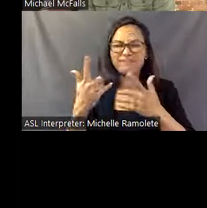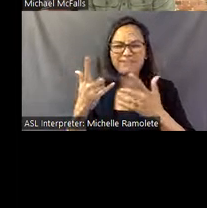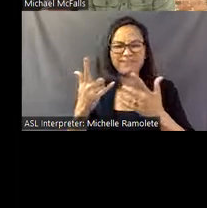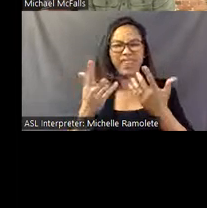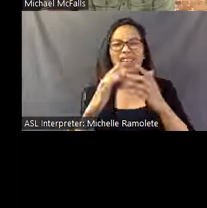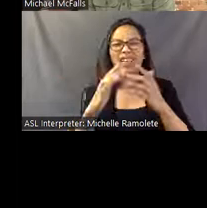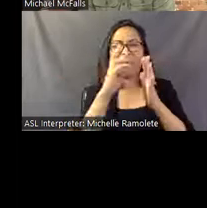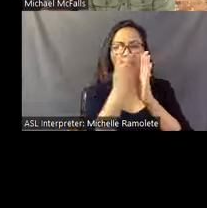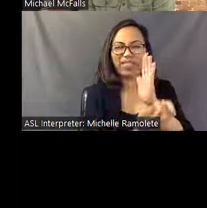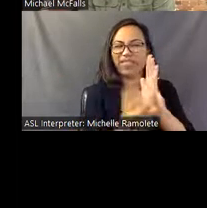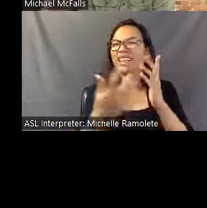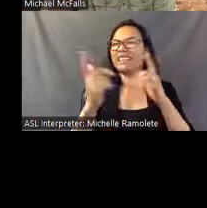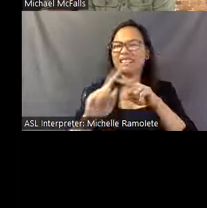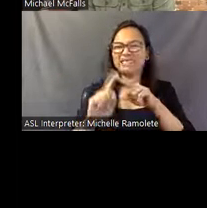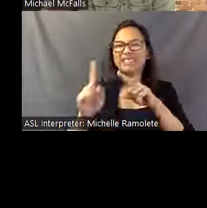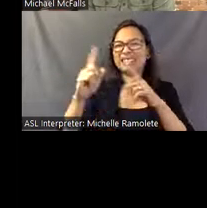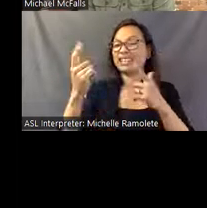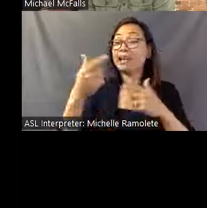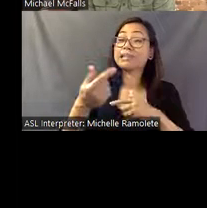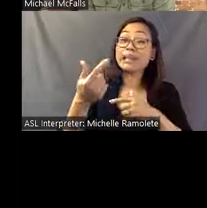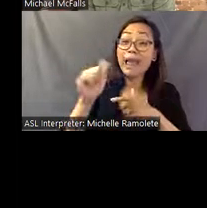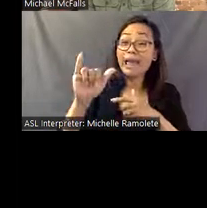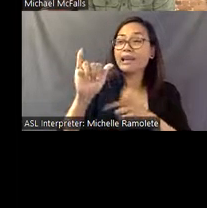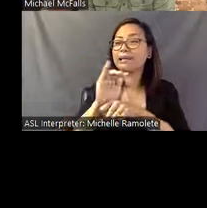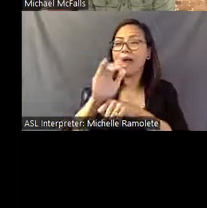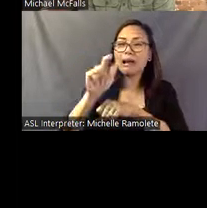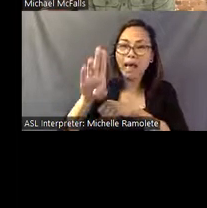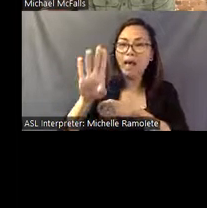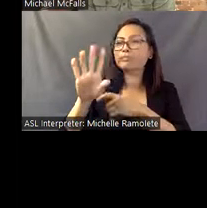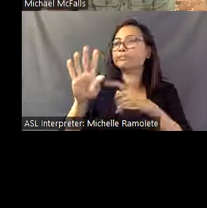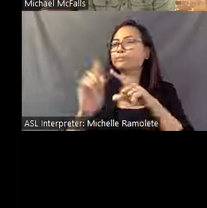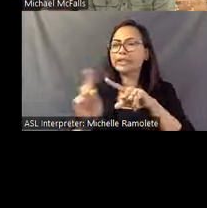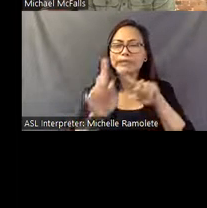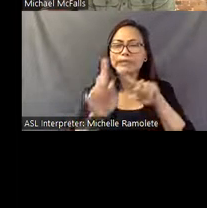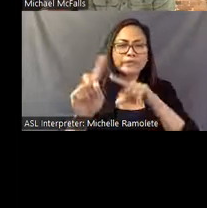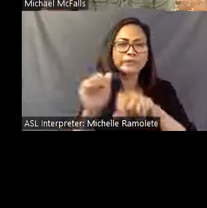as a waiter in a gay nightclub, and finally establishing himself as a fortune teller on